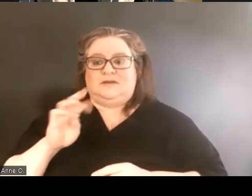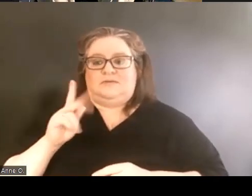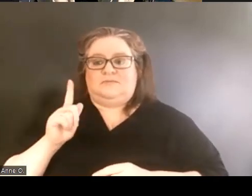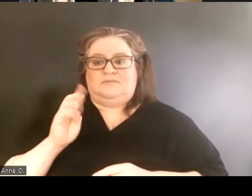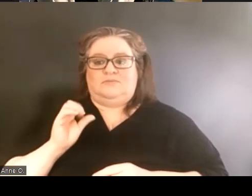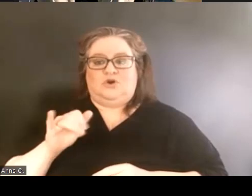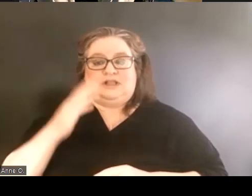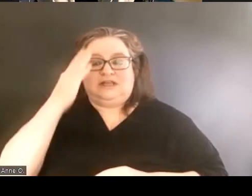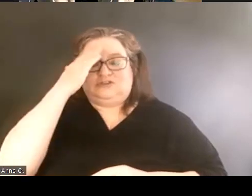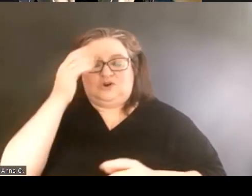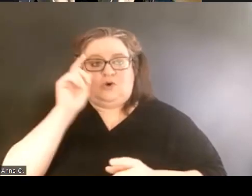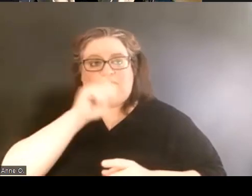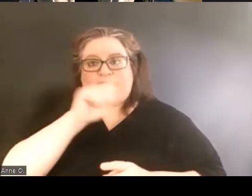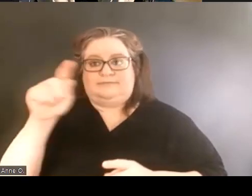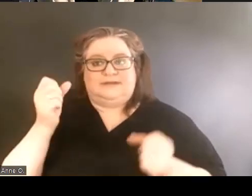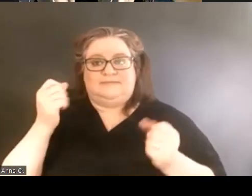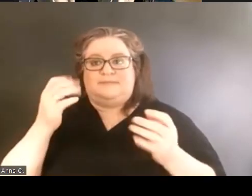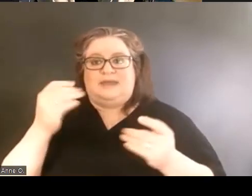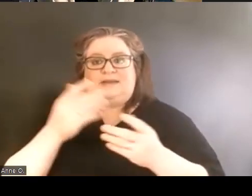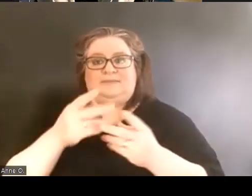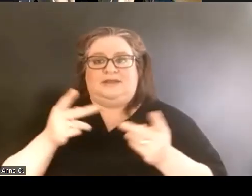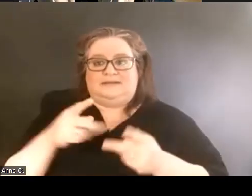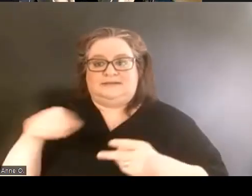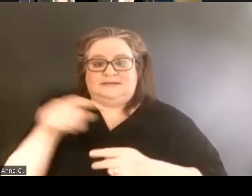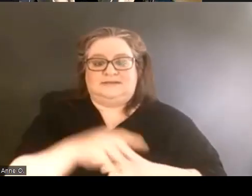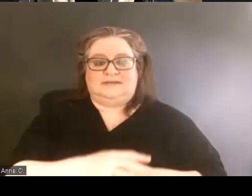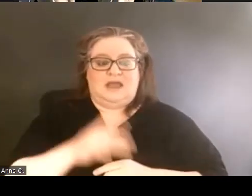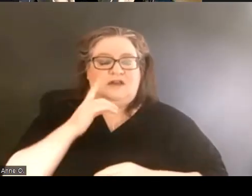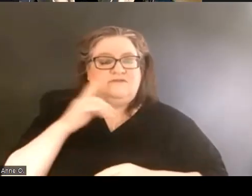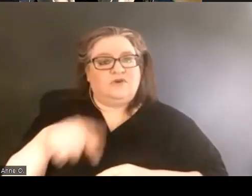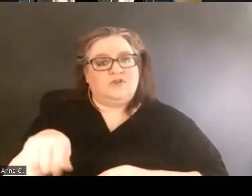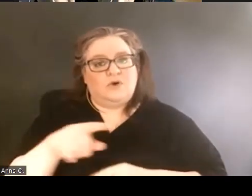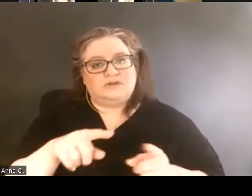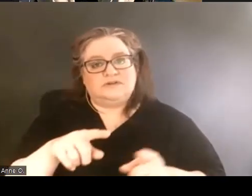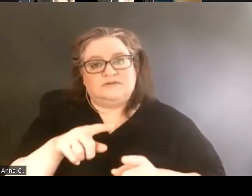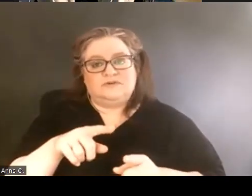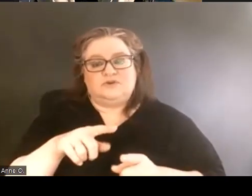And for those of you who are interested in that history,